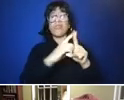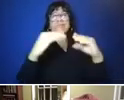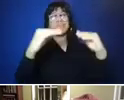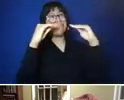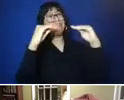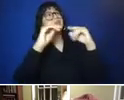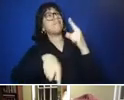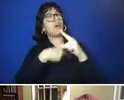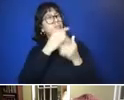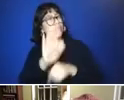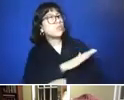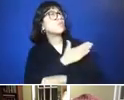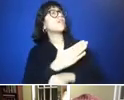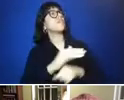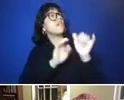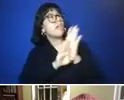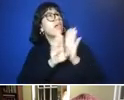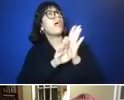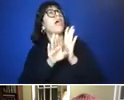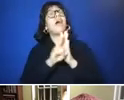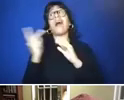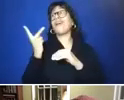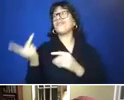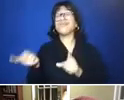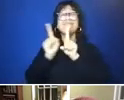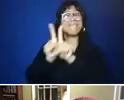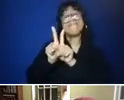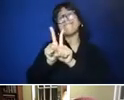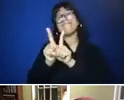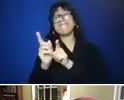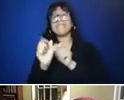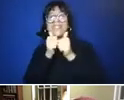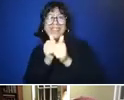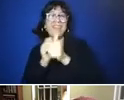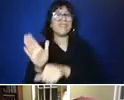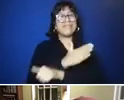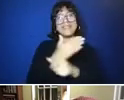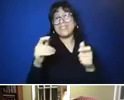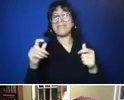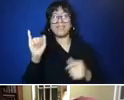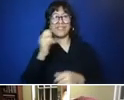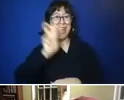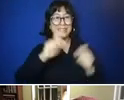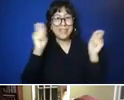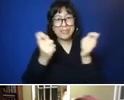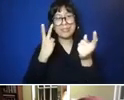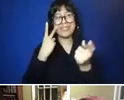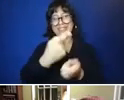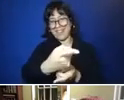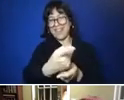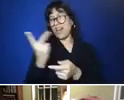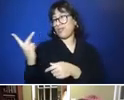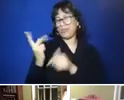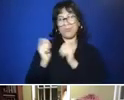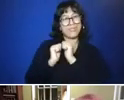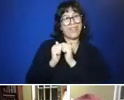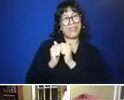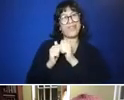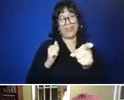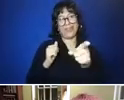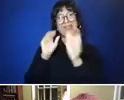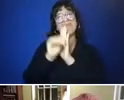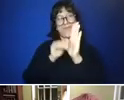So, I'd like to introduce you to a 19:13:30 couple of my mentors.